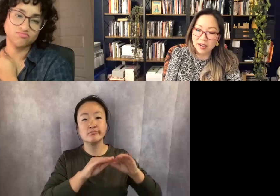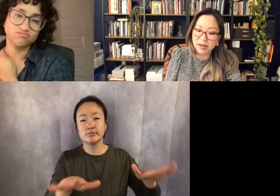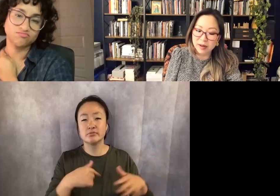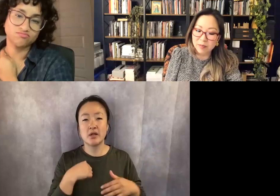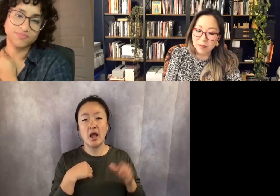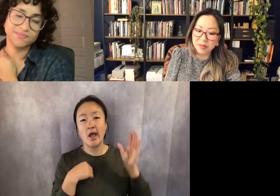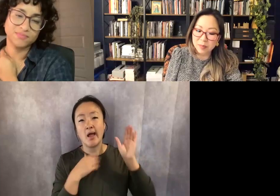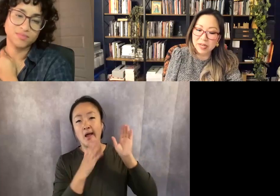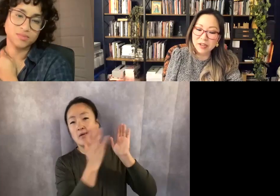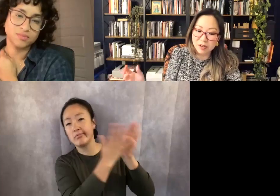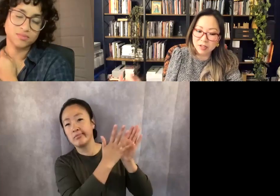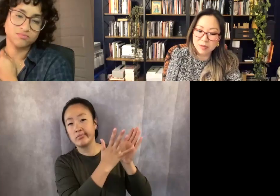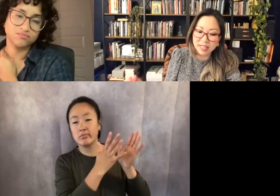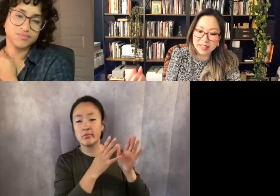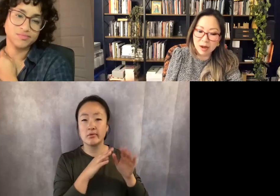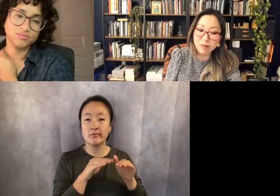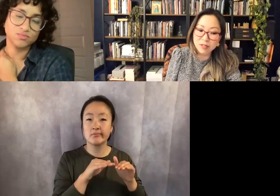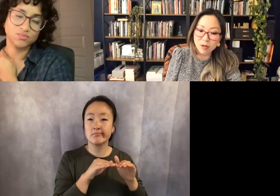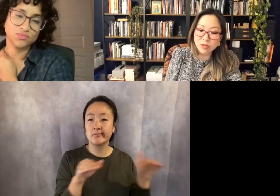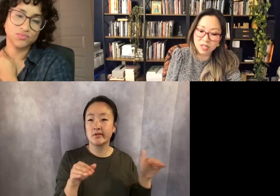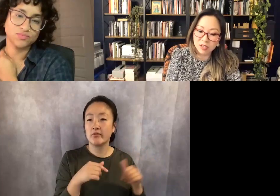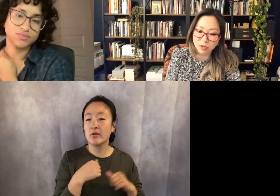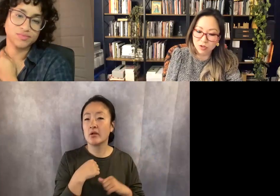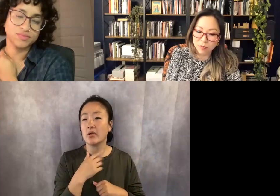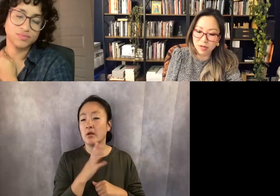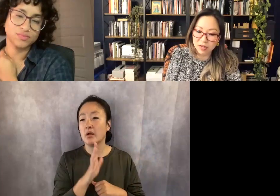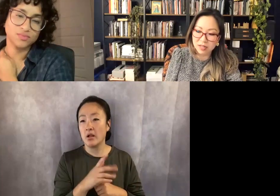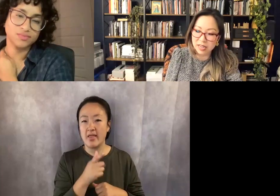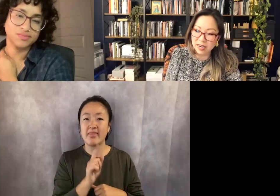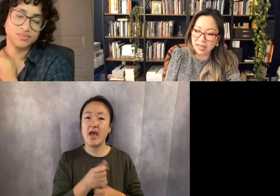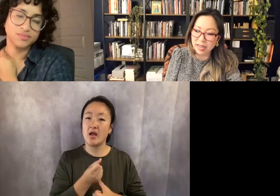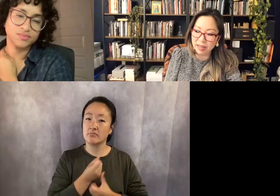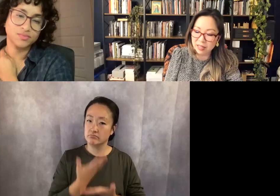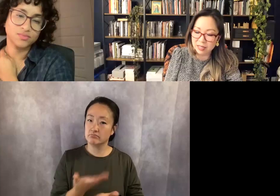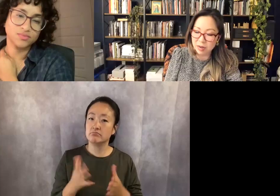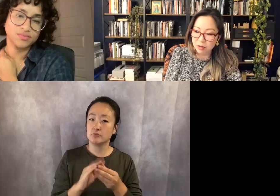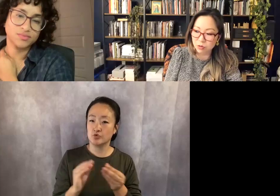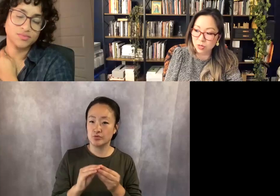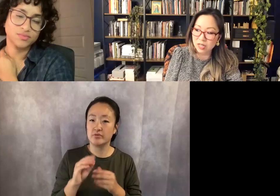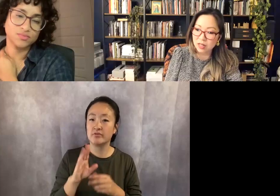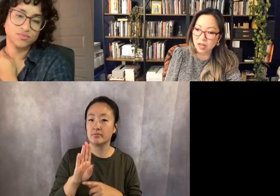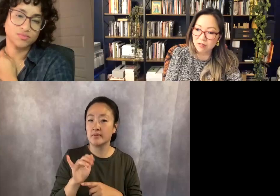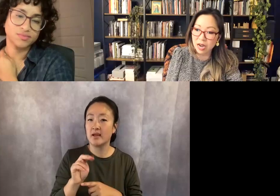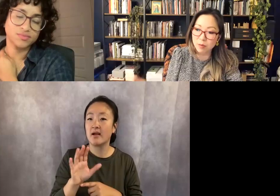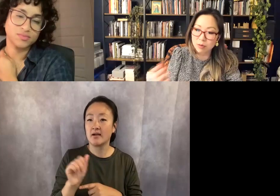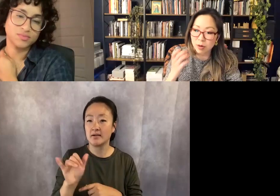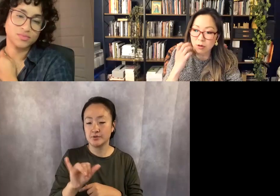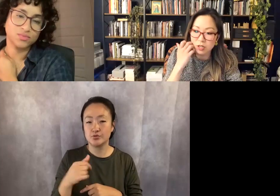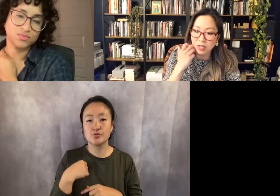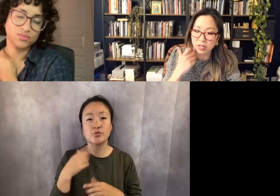but it occurred to me that that was also telling the story of Bianca, and at the time I was reading a lot of hybrid poetry collections.